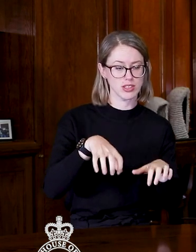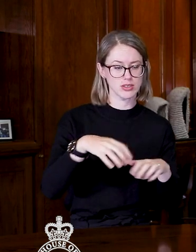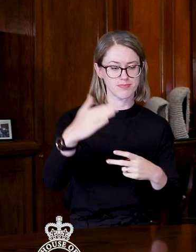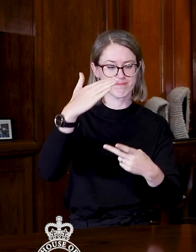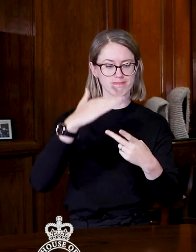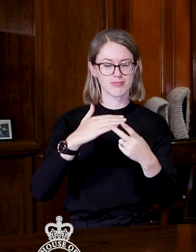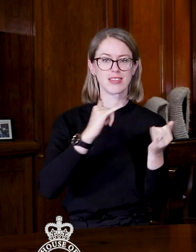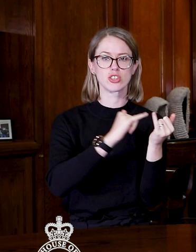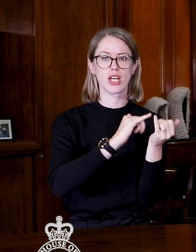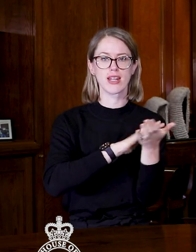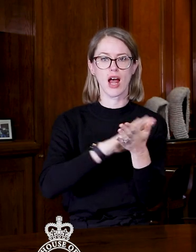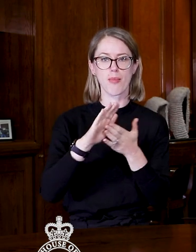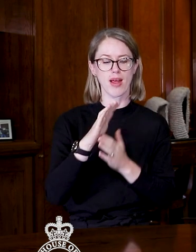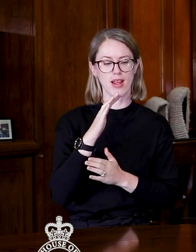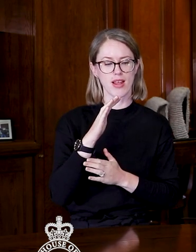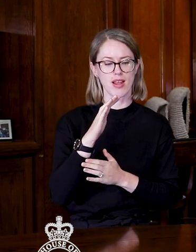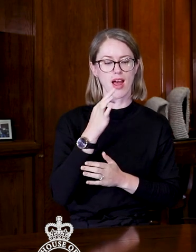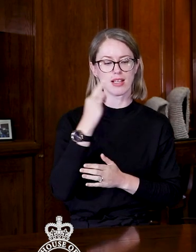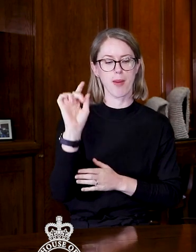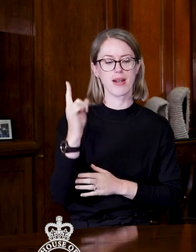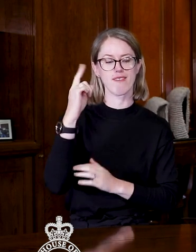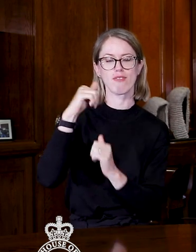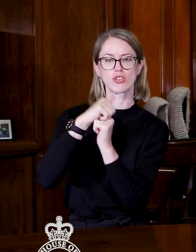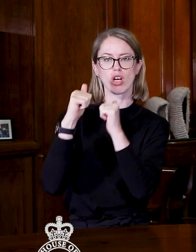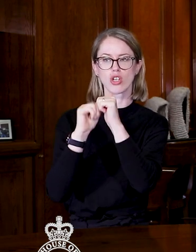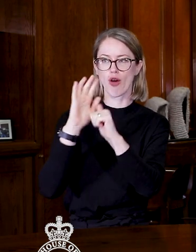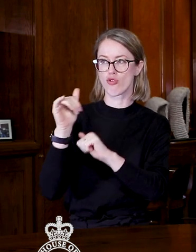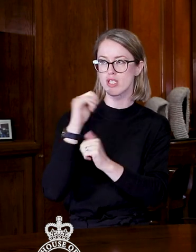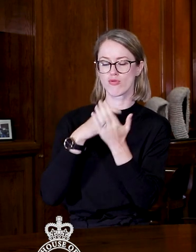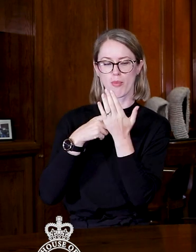Shanan Halbert to the Minister for Infrastructure about recent reports.